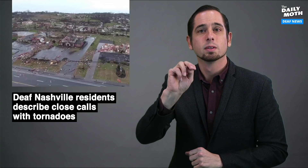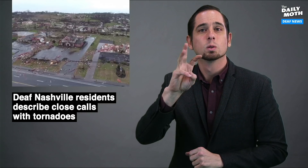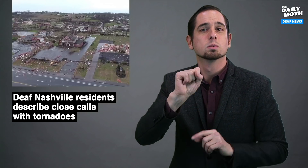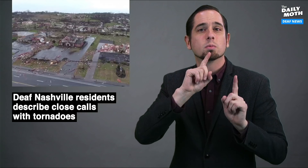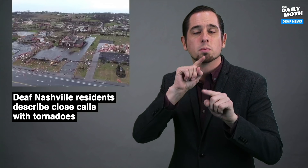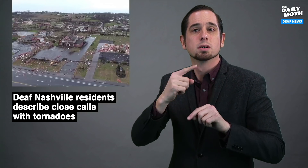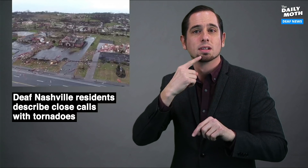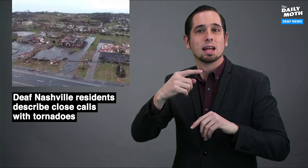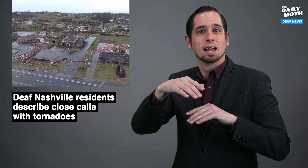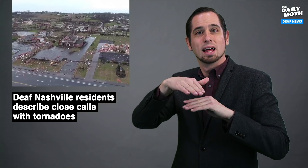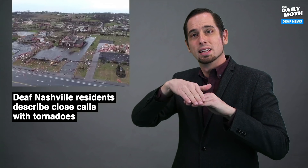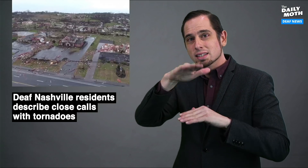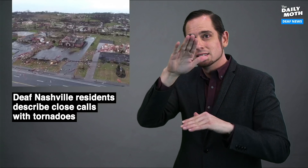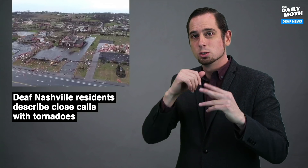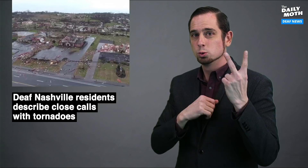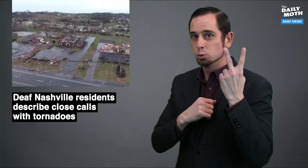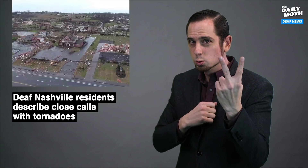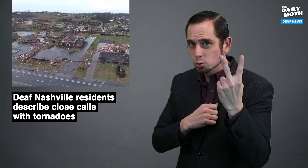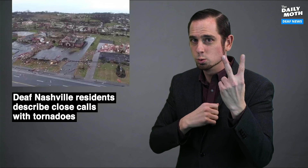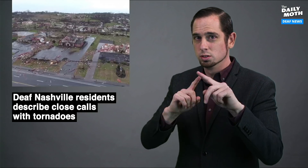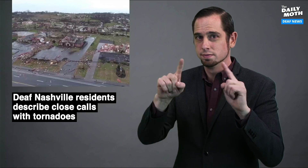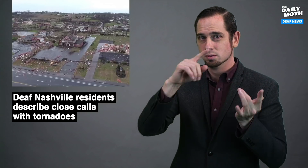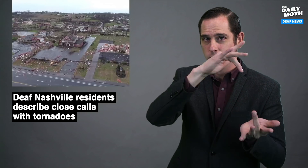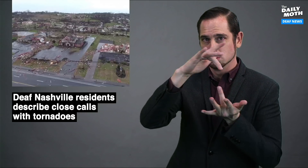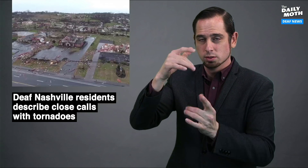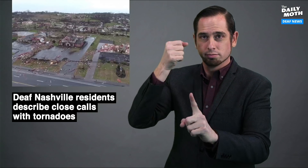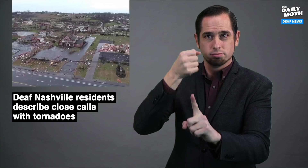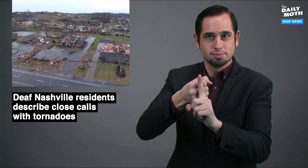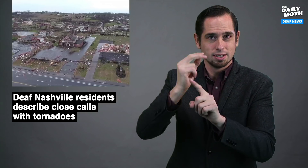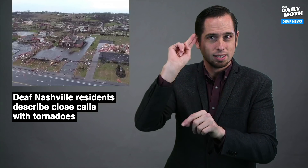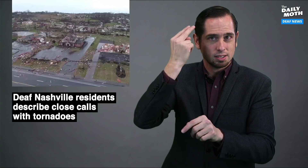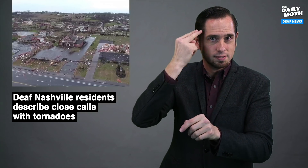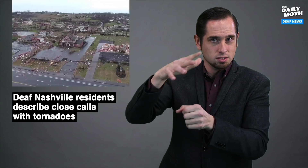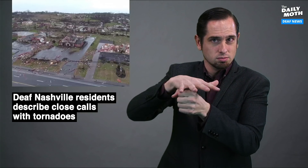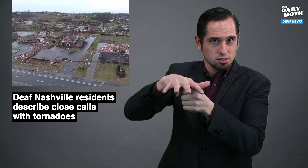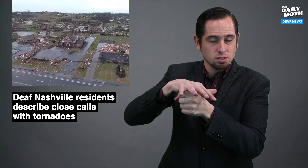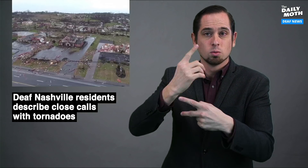News reports said at least two tornadoes hit the Nashville